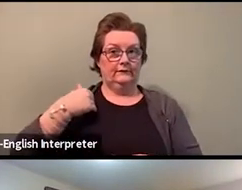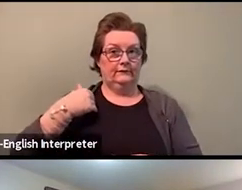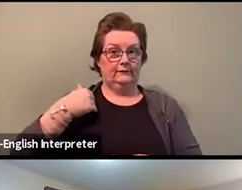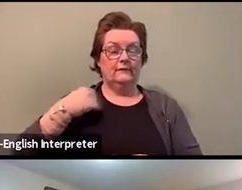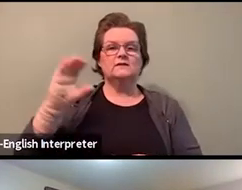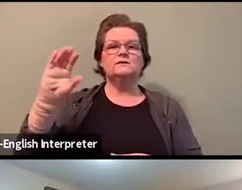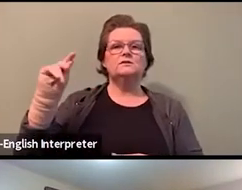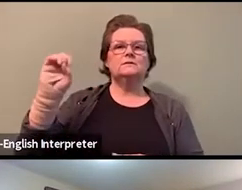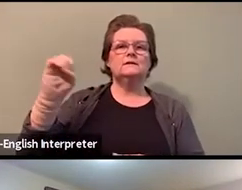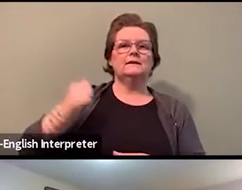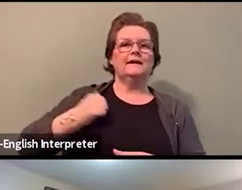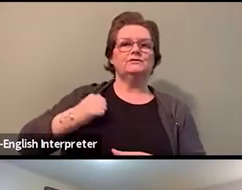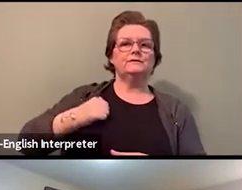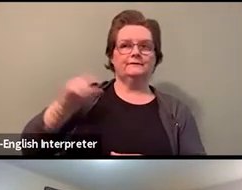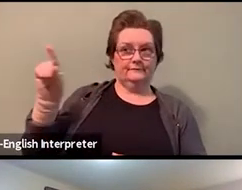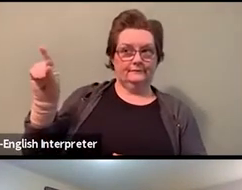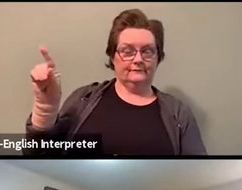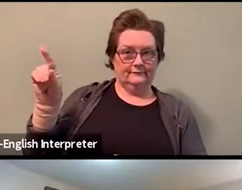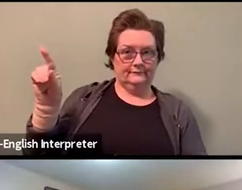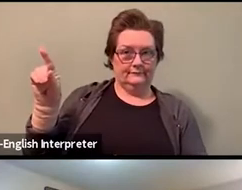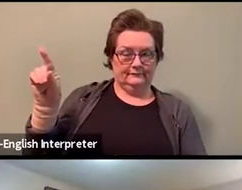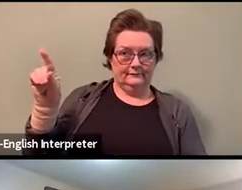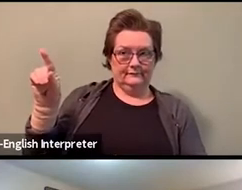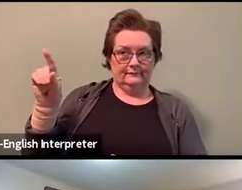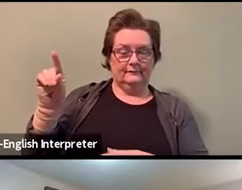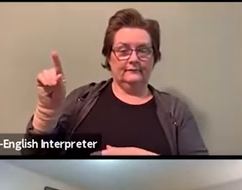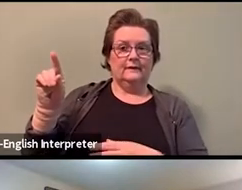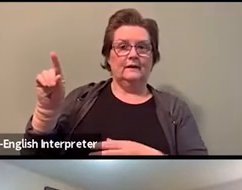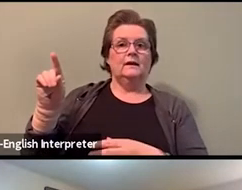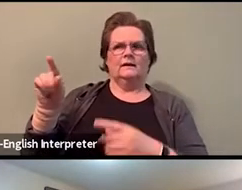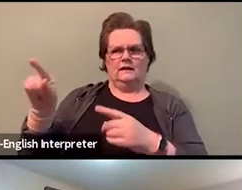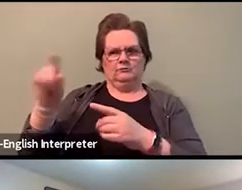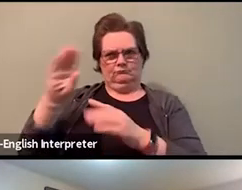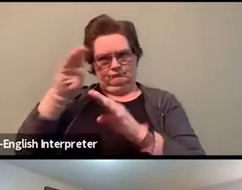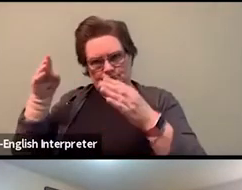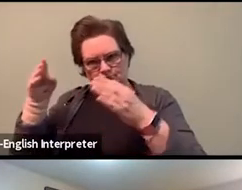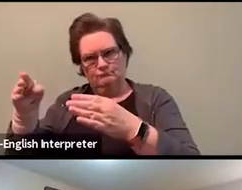which is a very like anti-racism-focused.